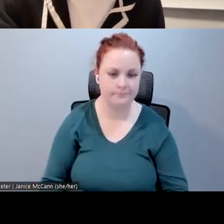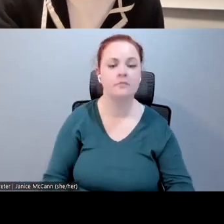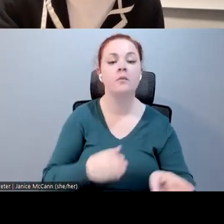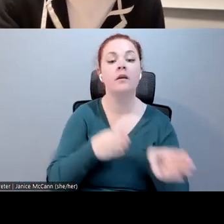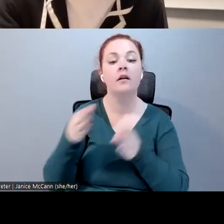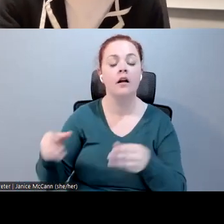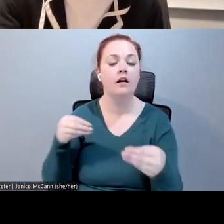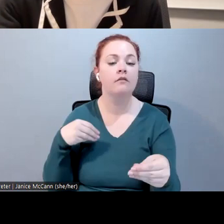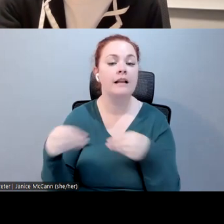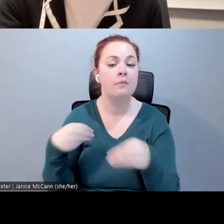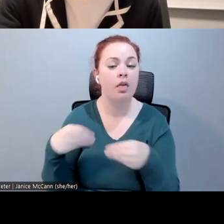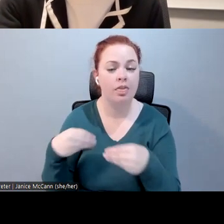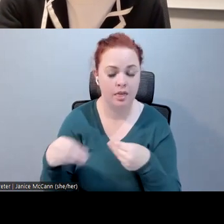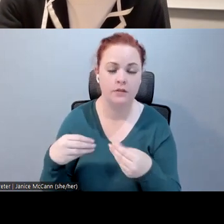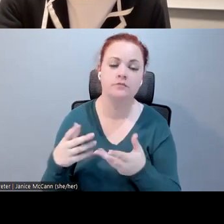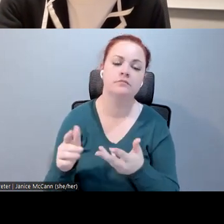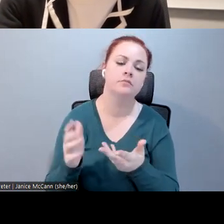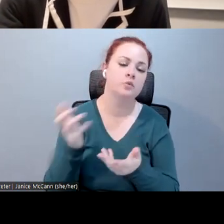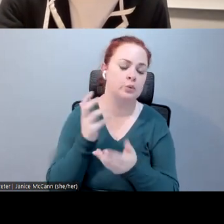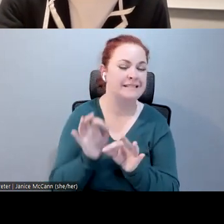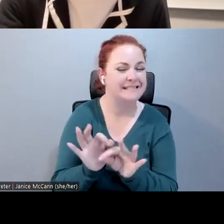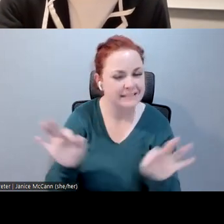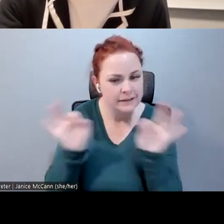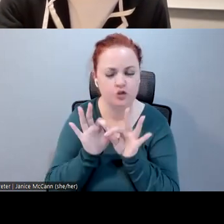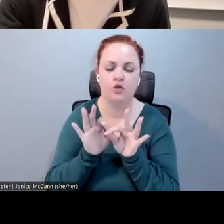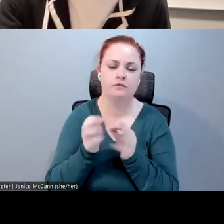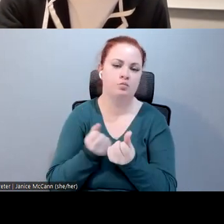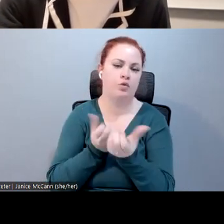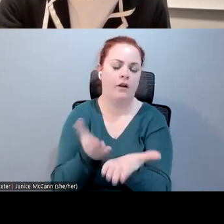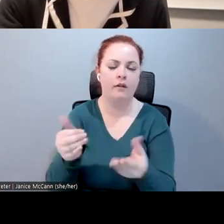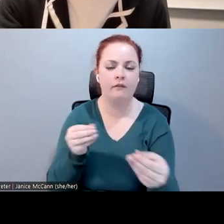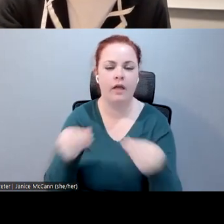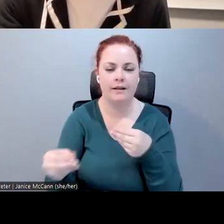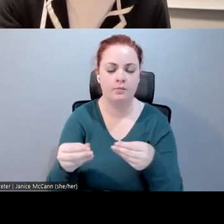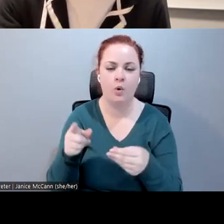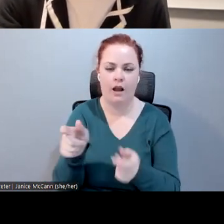essential that we offer flexibility for customization.